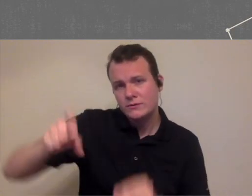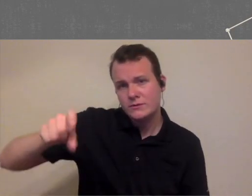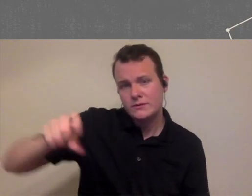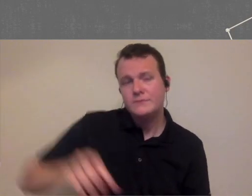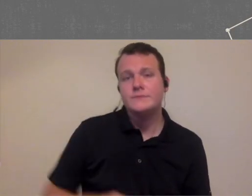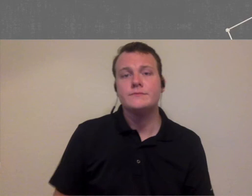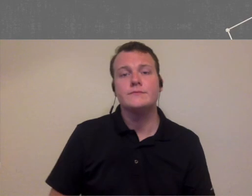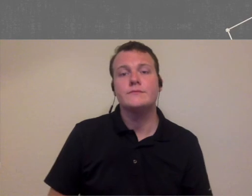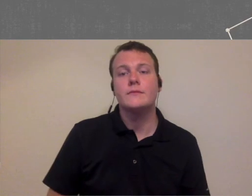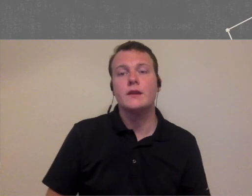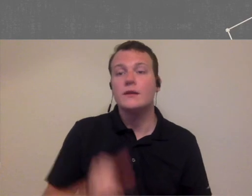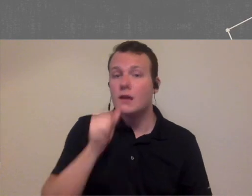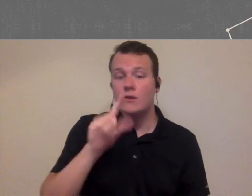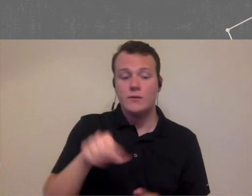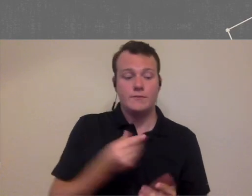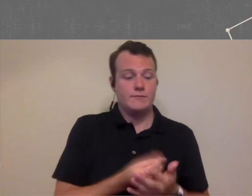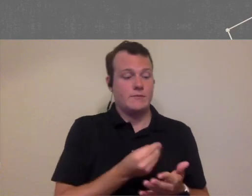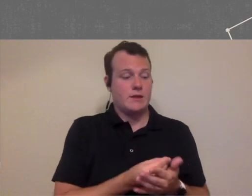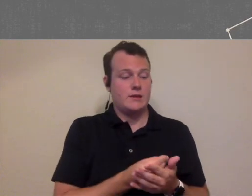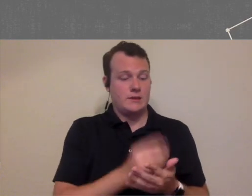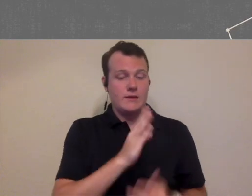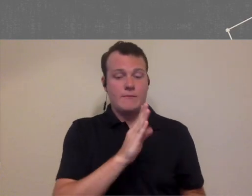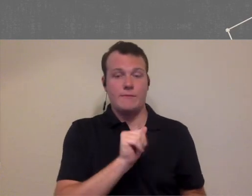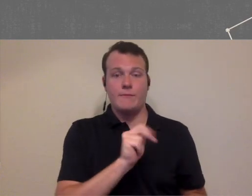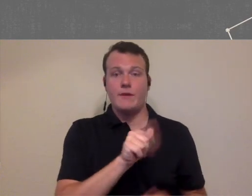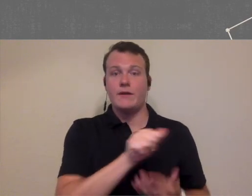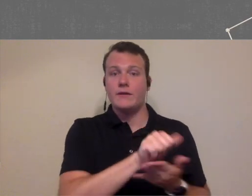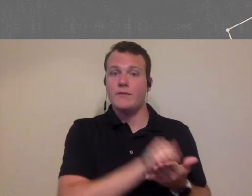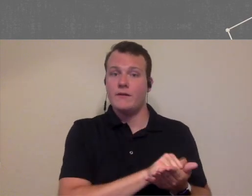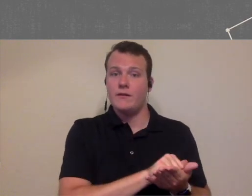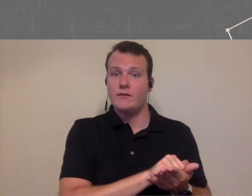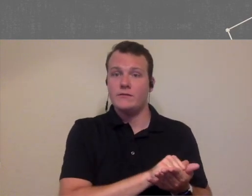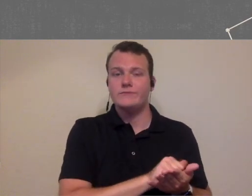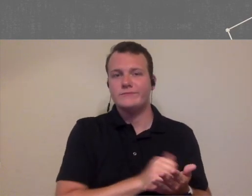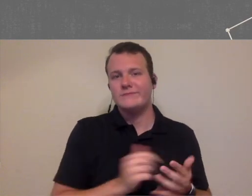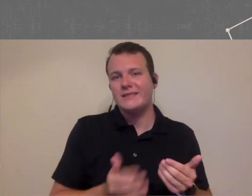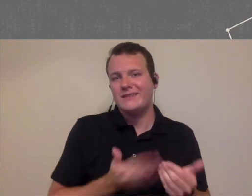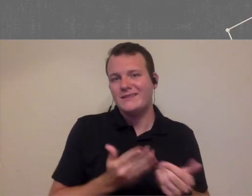as well not just do I have money in the bank account that's not.you know it's